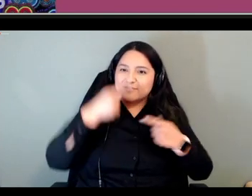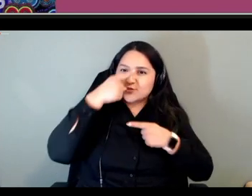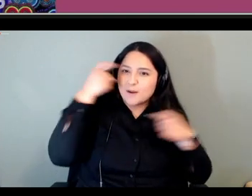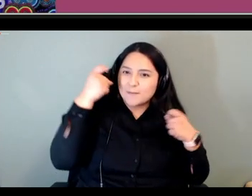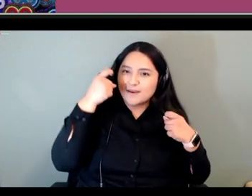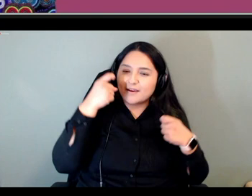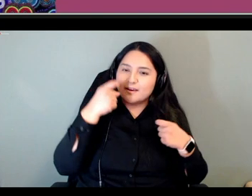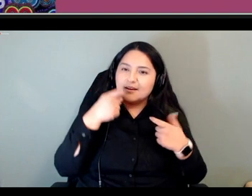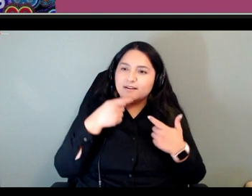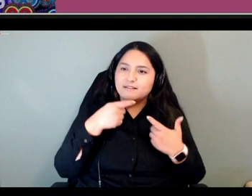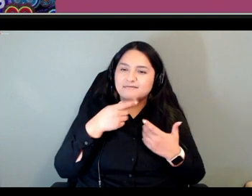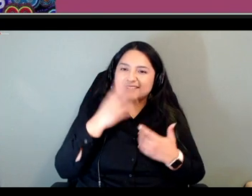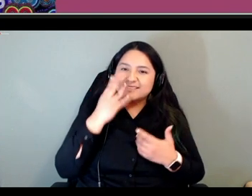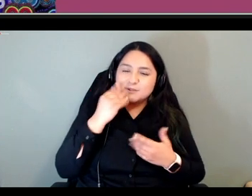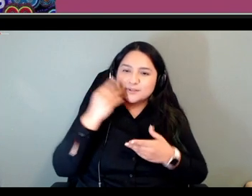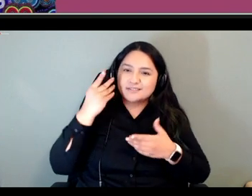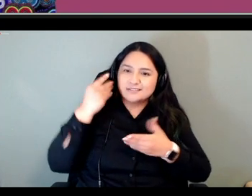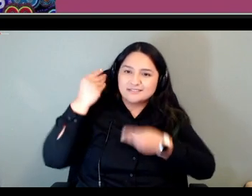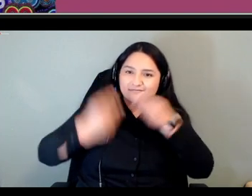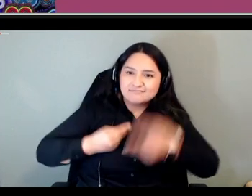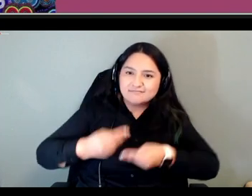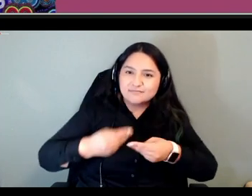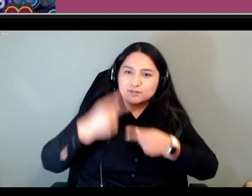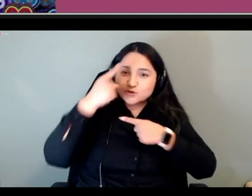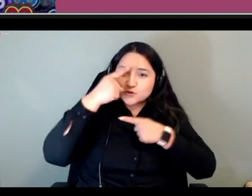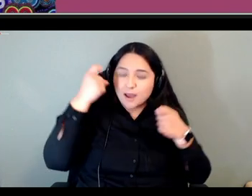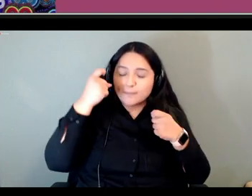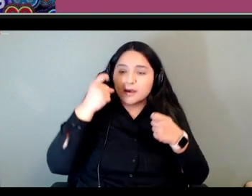intergenerational trauma especially around language learning and there's a large burden